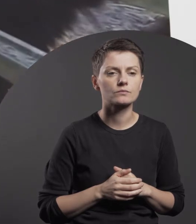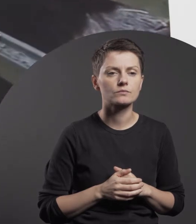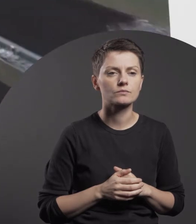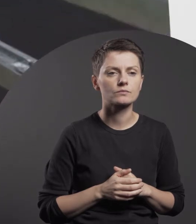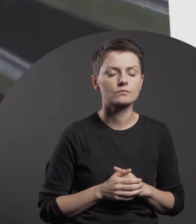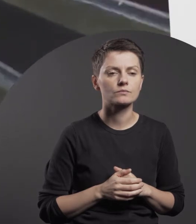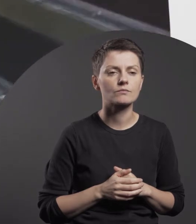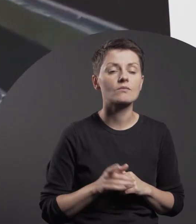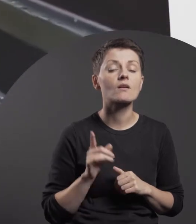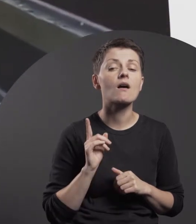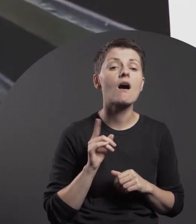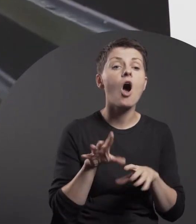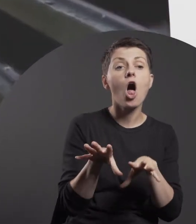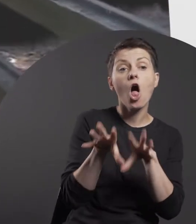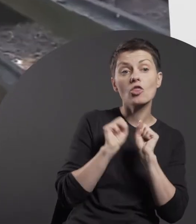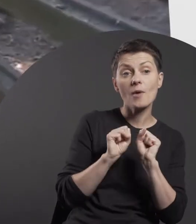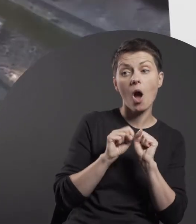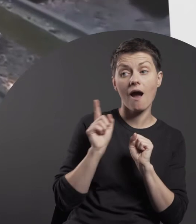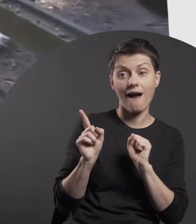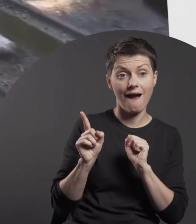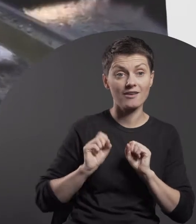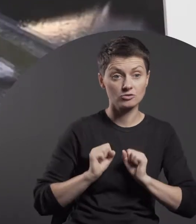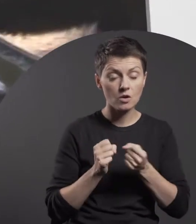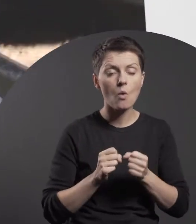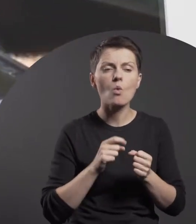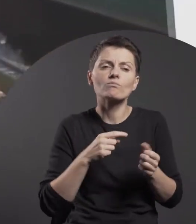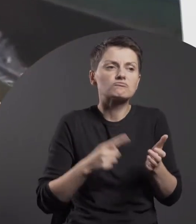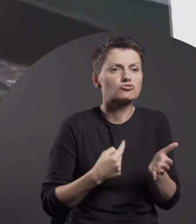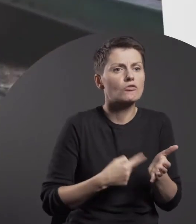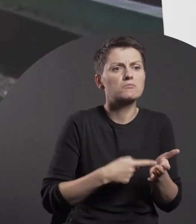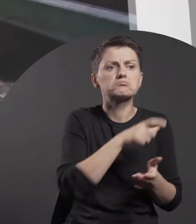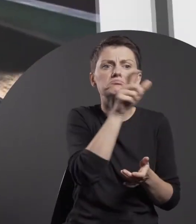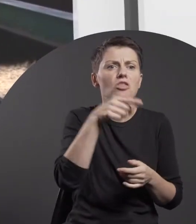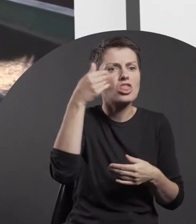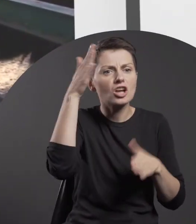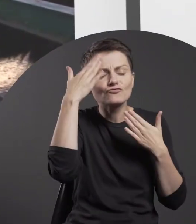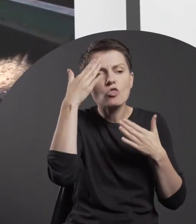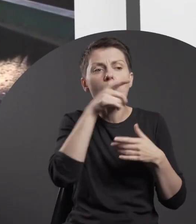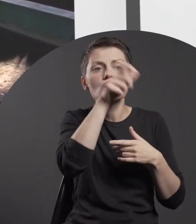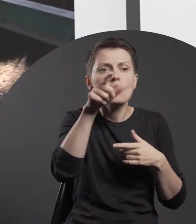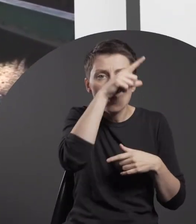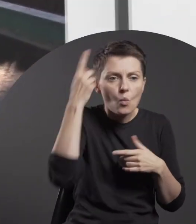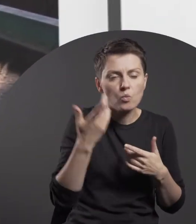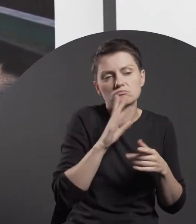His actions are most commonly witnessed by casual bystanders and passers-by,